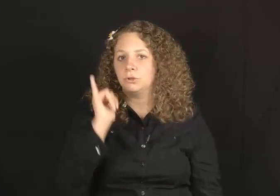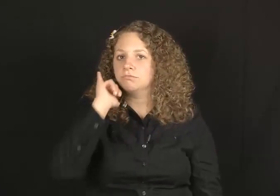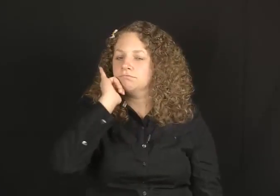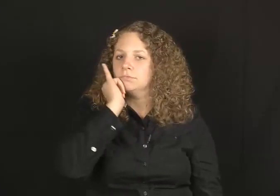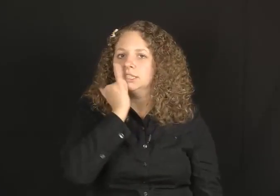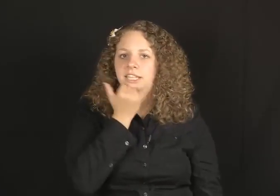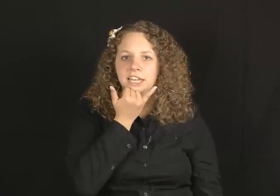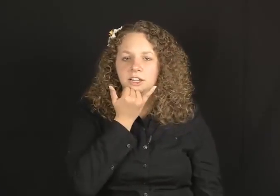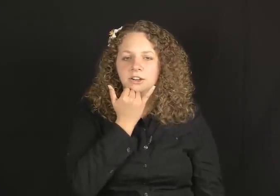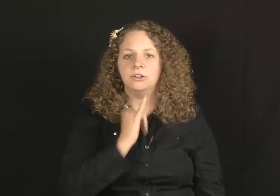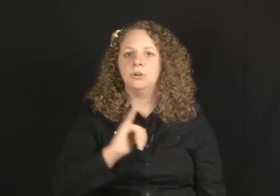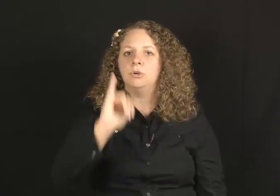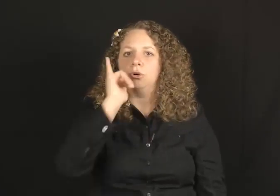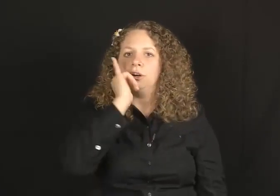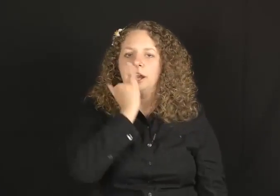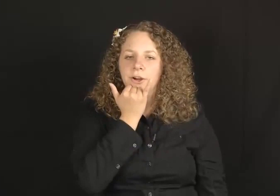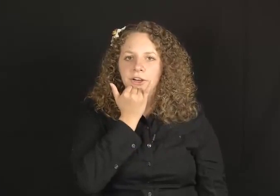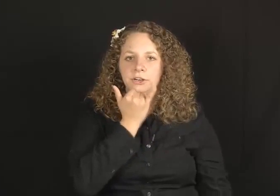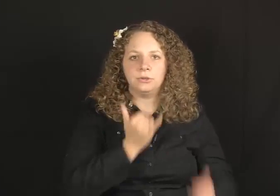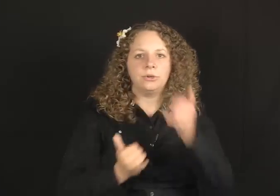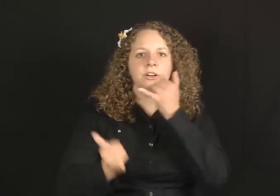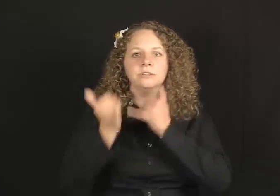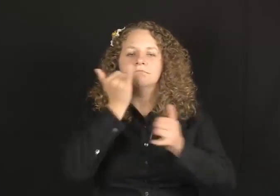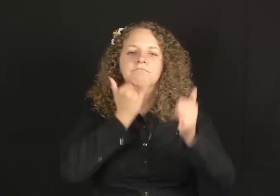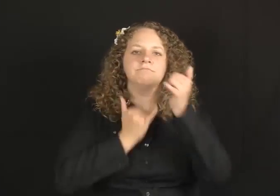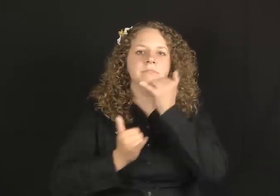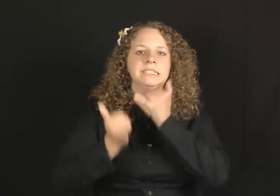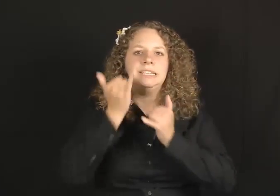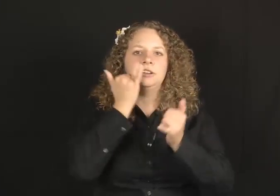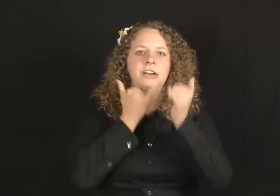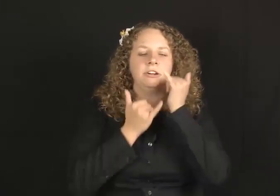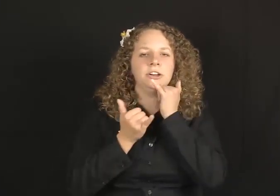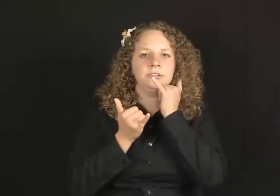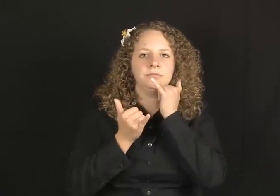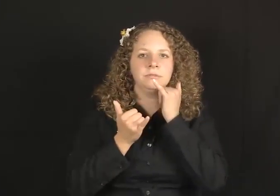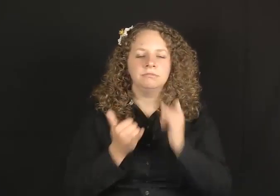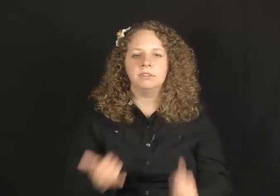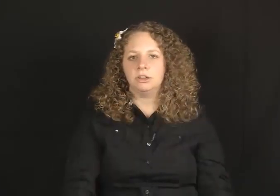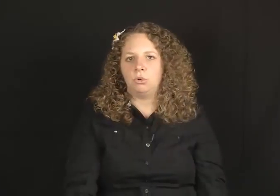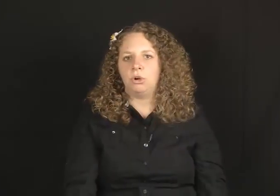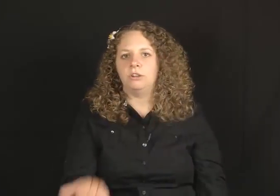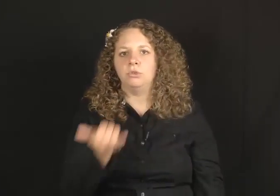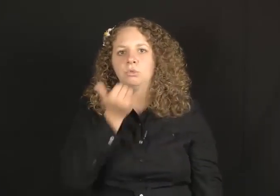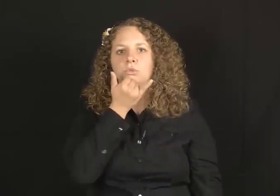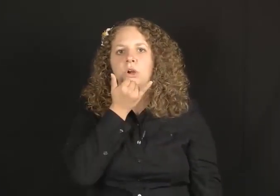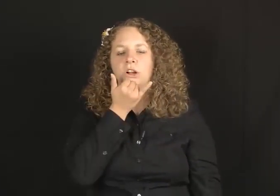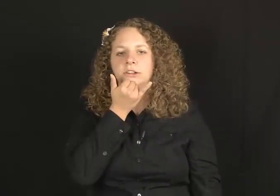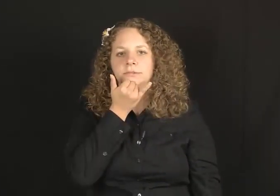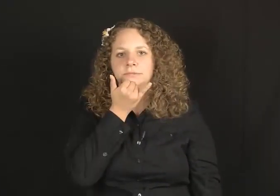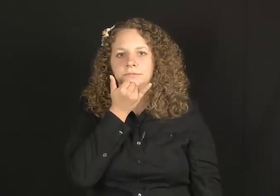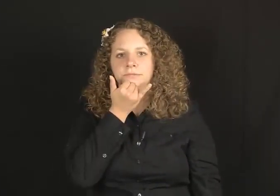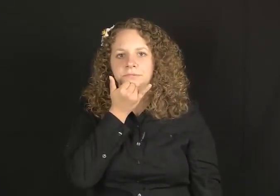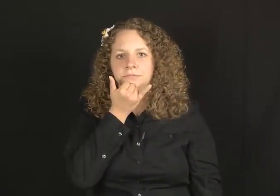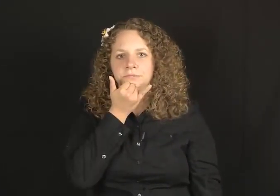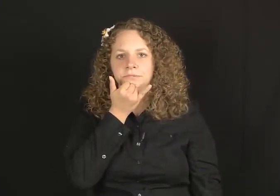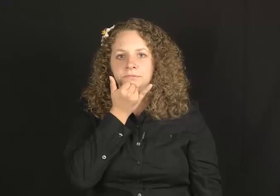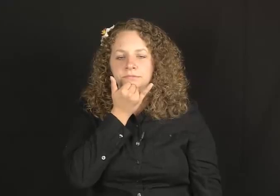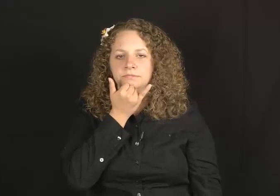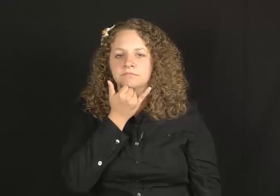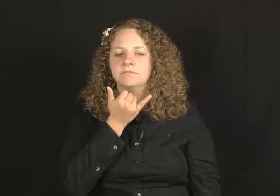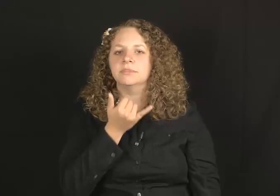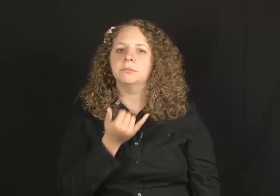So MISTAKE or ERROR or MISTAKE or ERROR or WRONG.